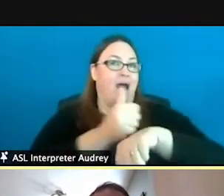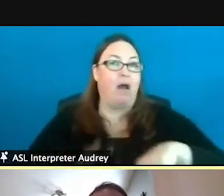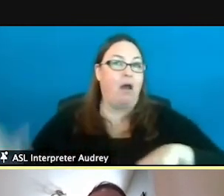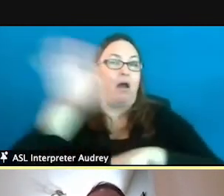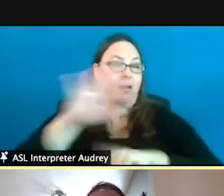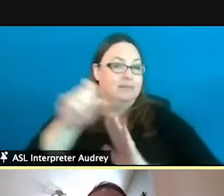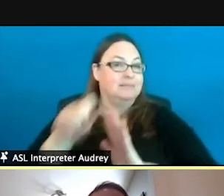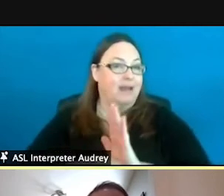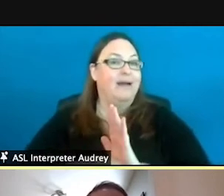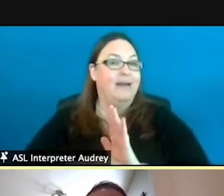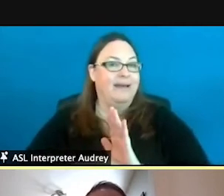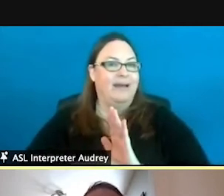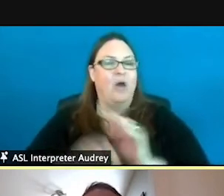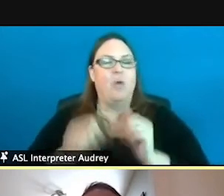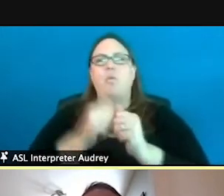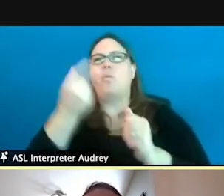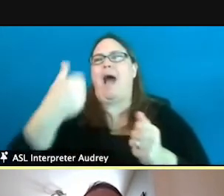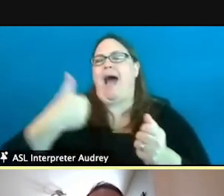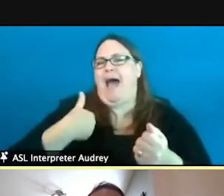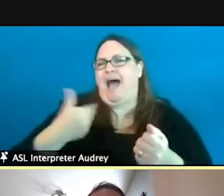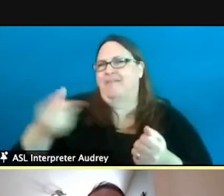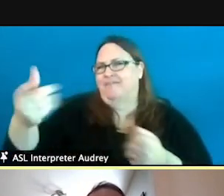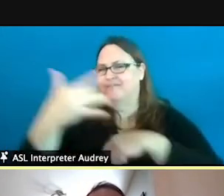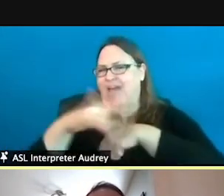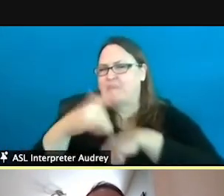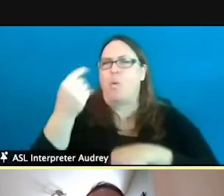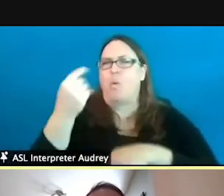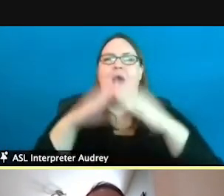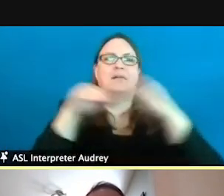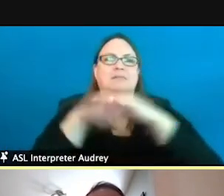with, you know, what amenities are available and what kind of access is available there as well.